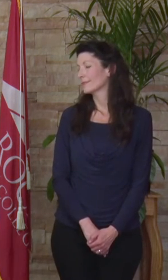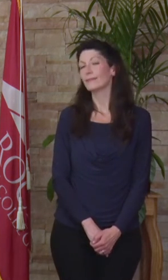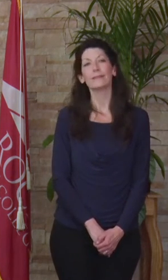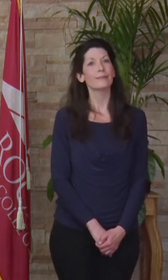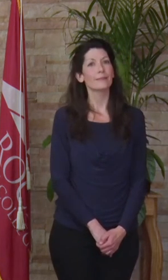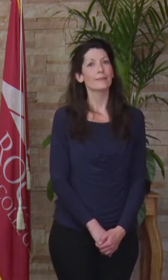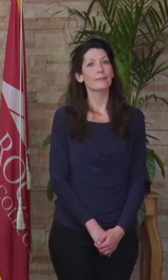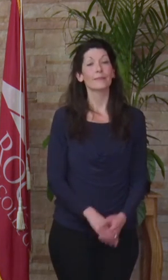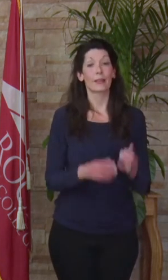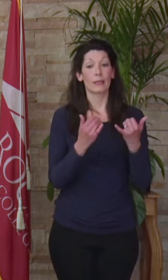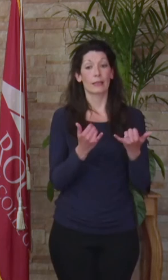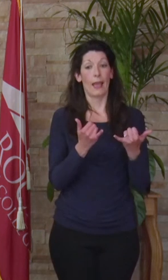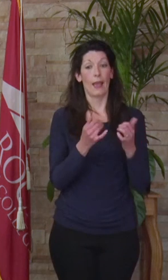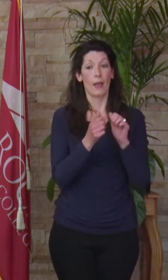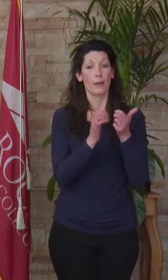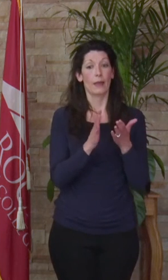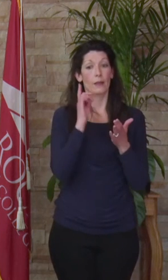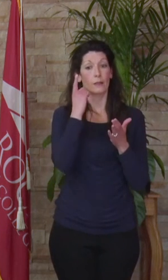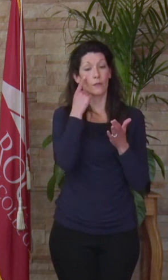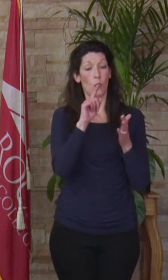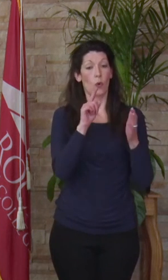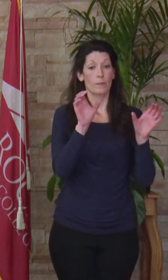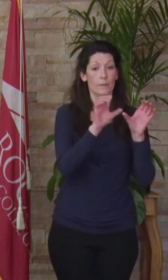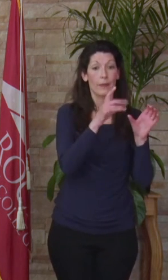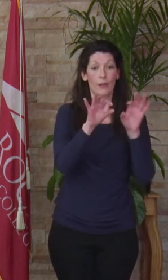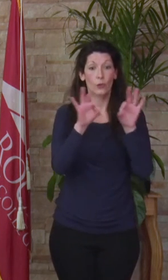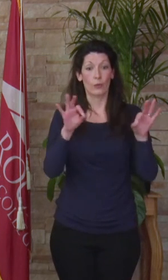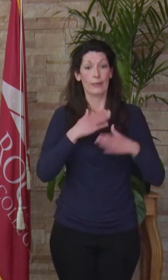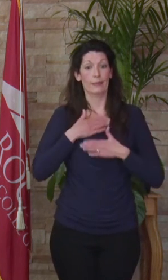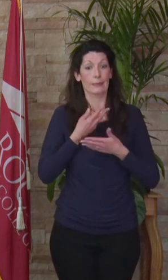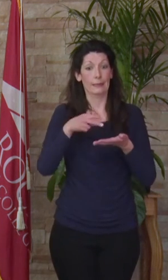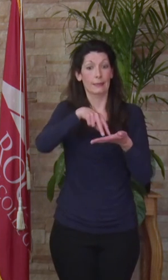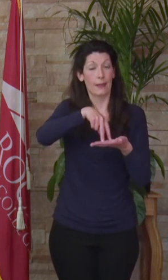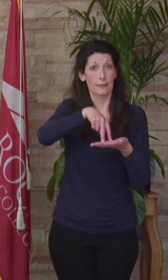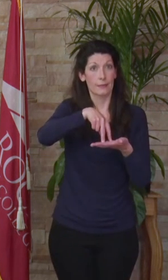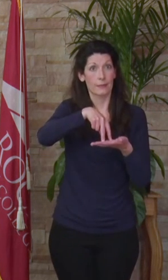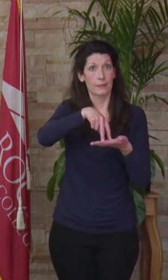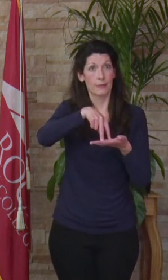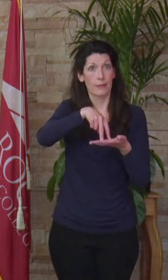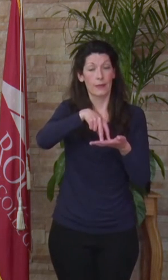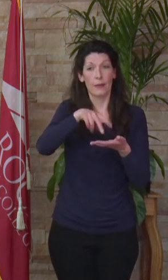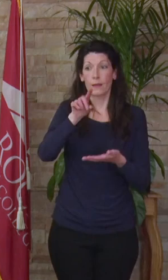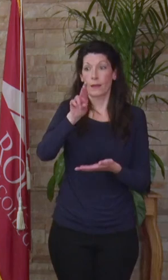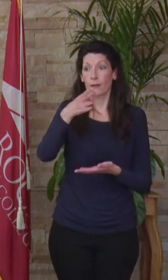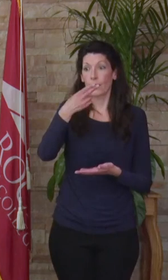[Dr. Geri Anderson] Will the candidates for certificates and degrees please stand. Dr. Haney, based upon the